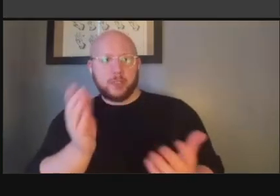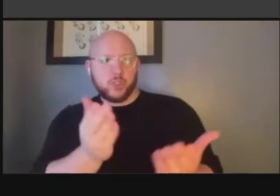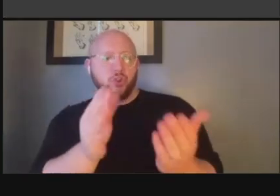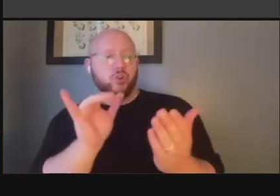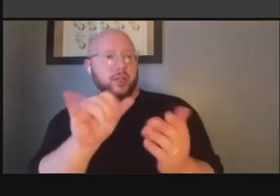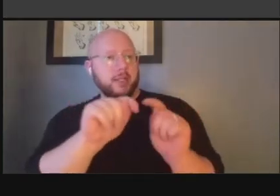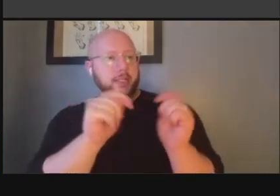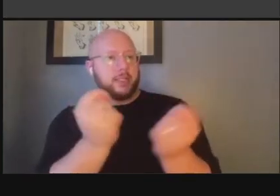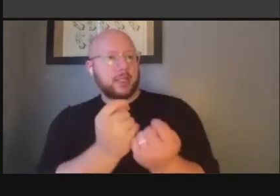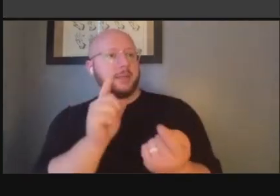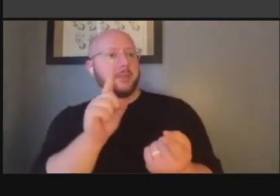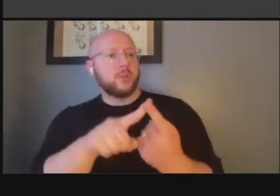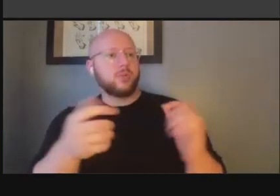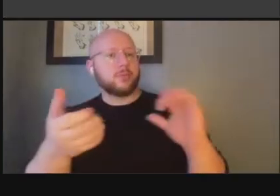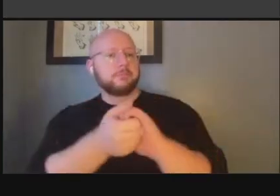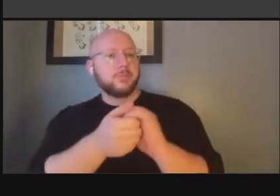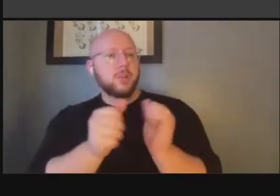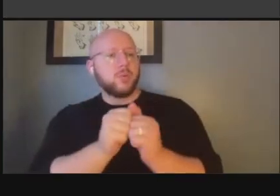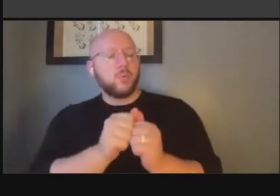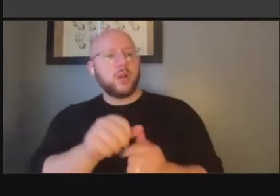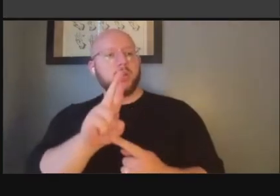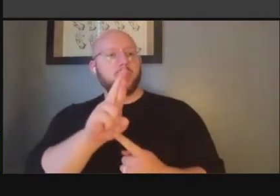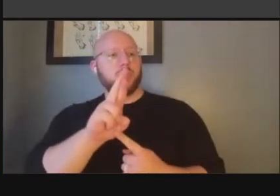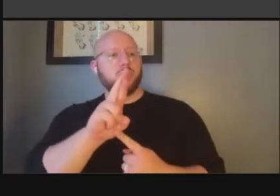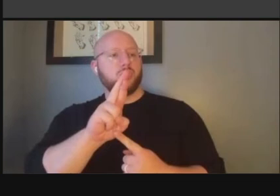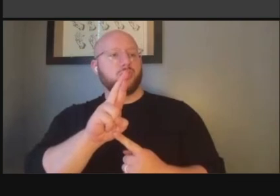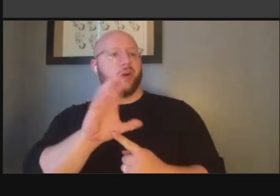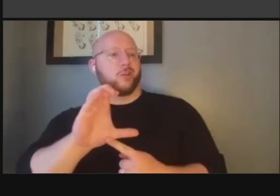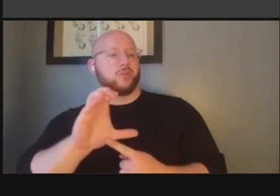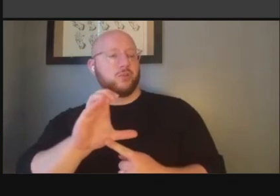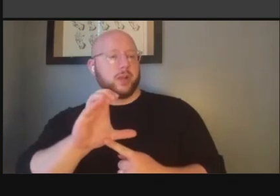with walk creek conservatory in their design to make sure only traditional